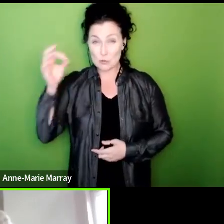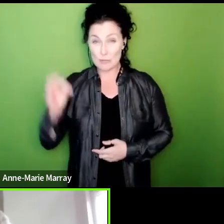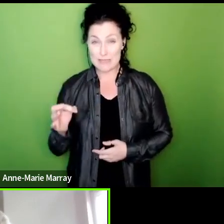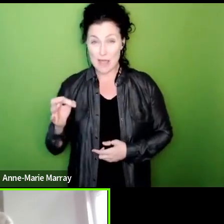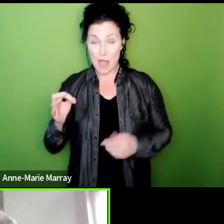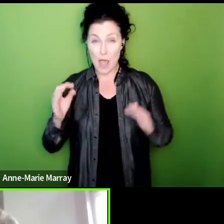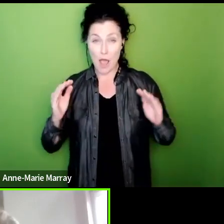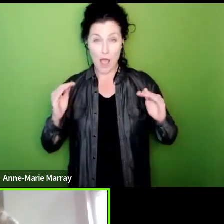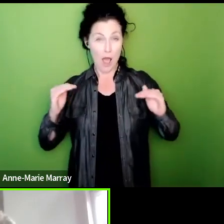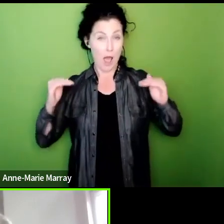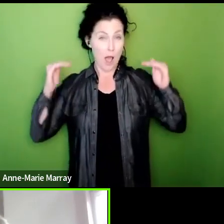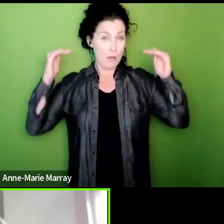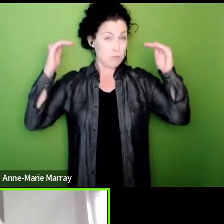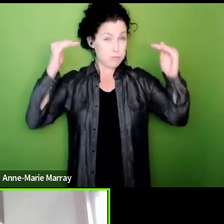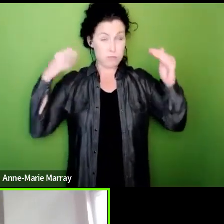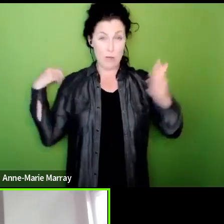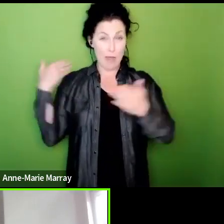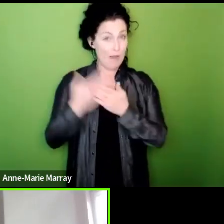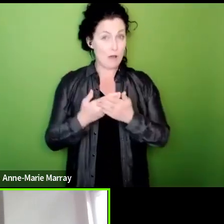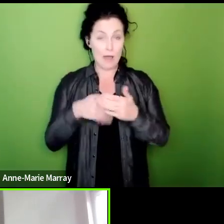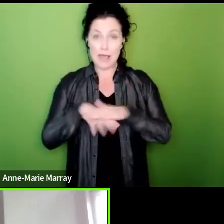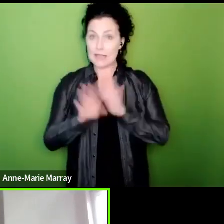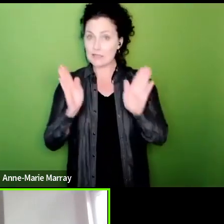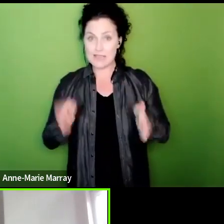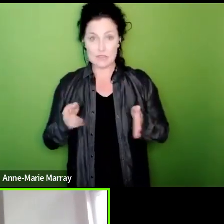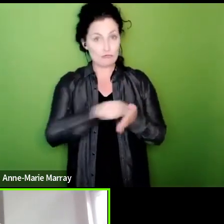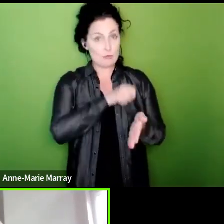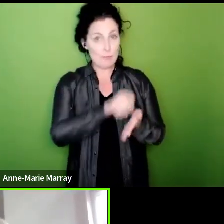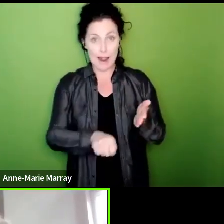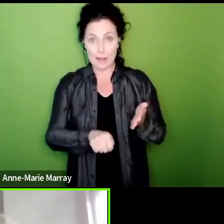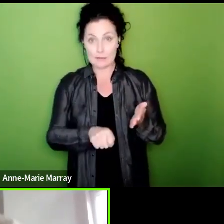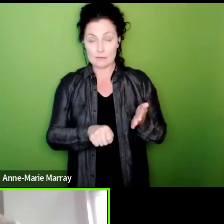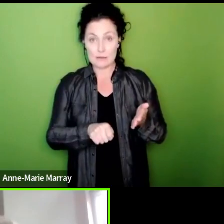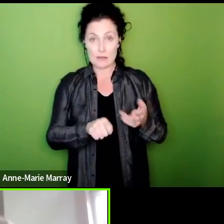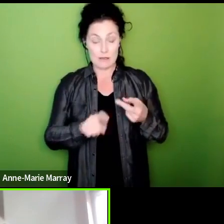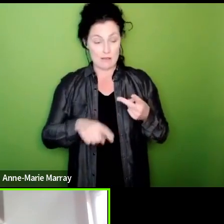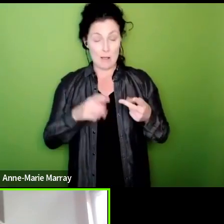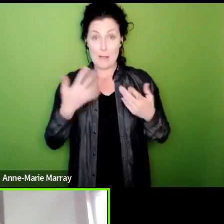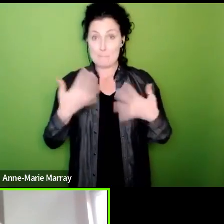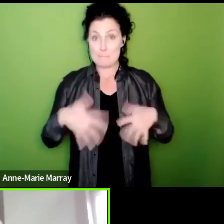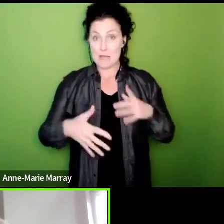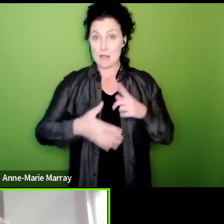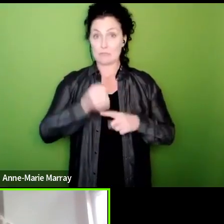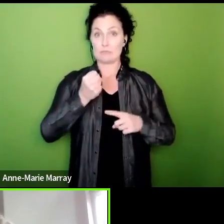this union has ever achieved in a statutory ballot we have managed to do that and break the threshold